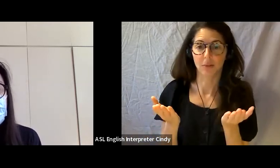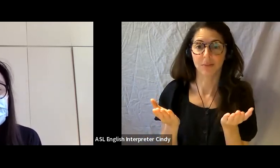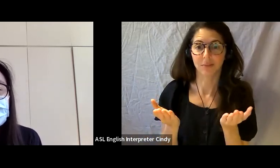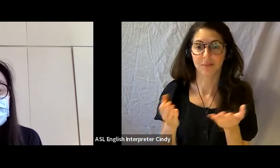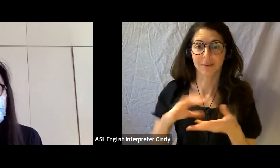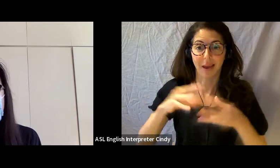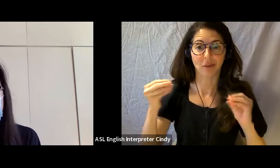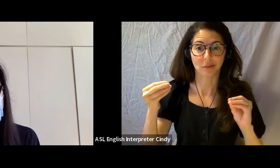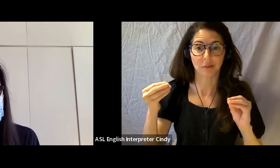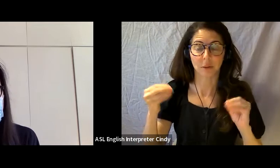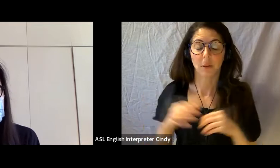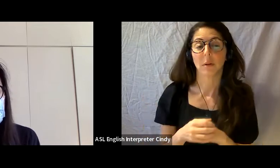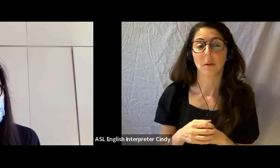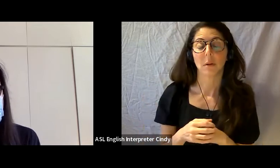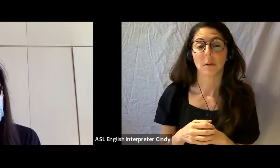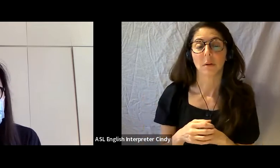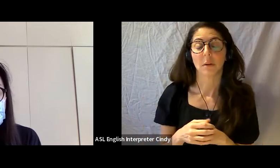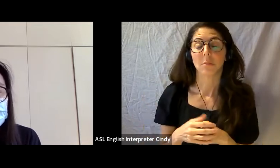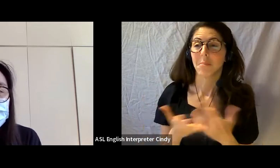Because Tangled is I think really unique as an arts organization.